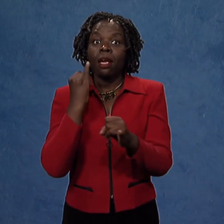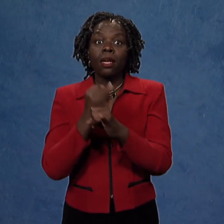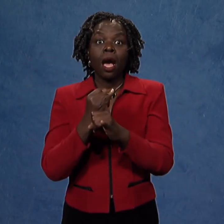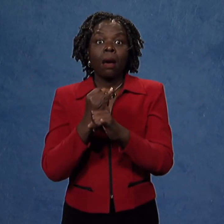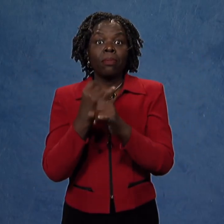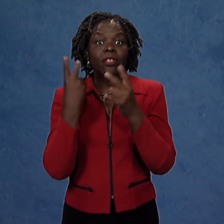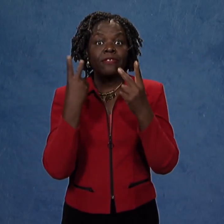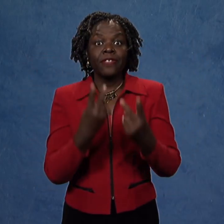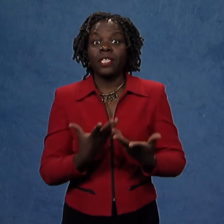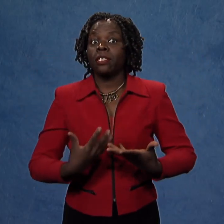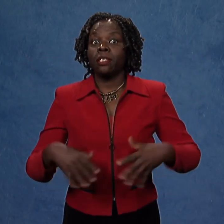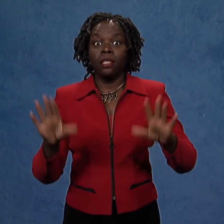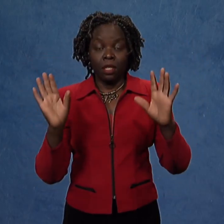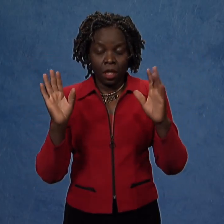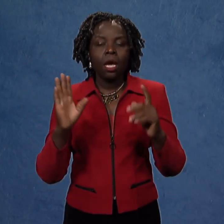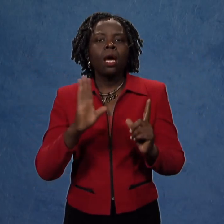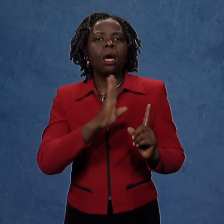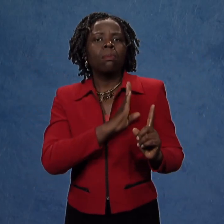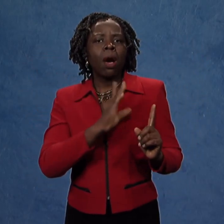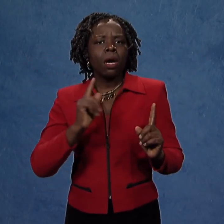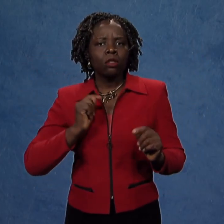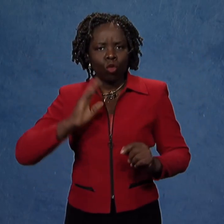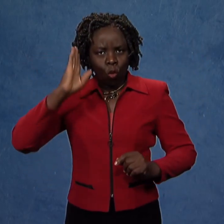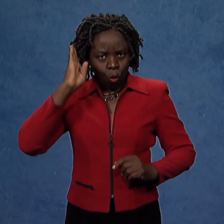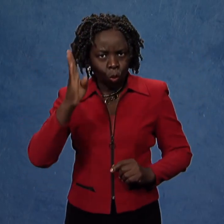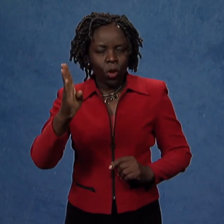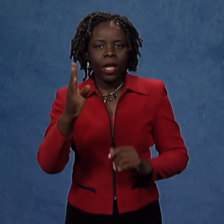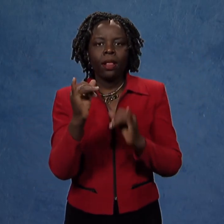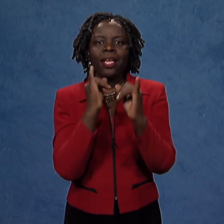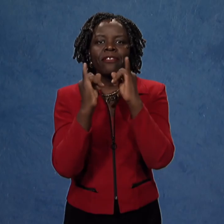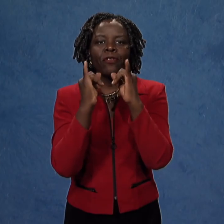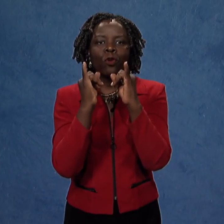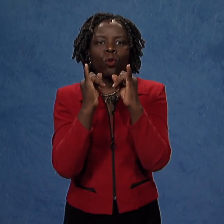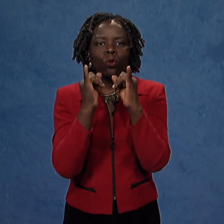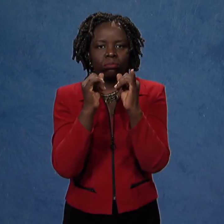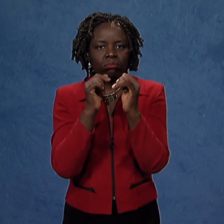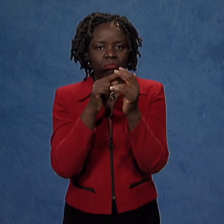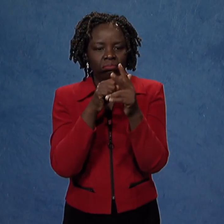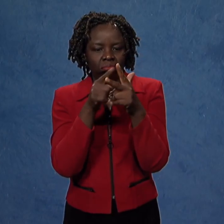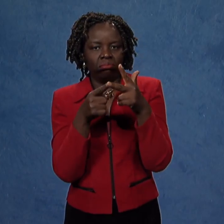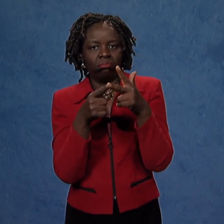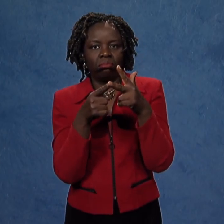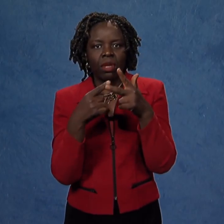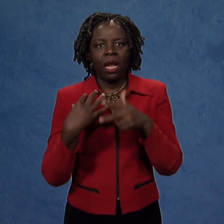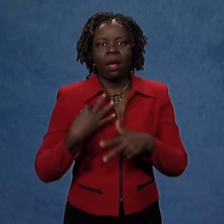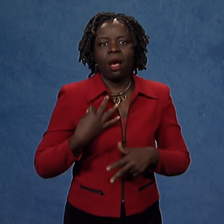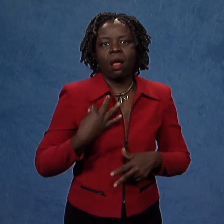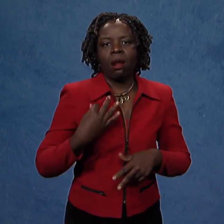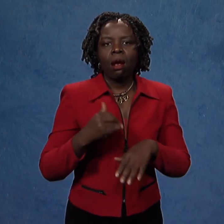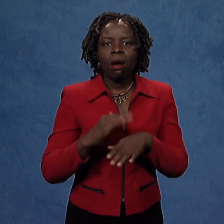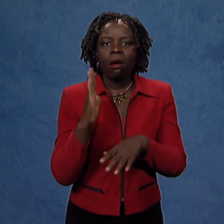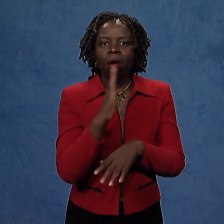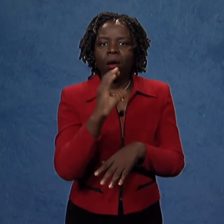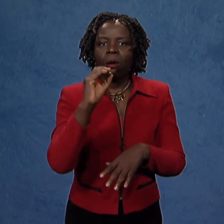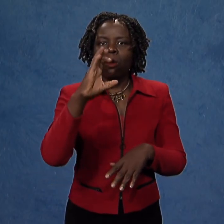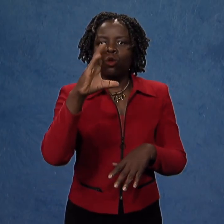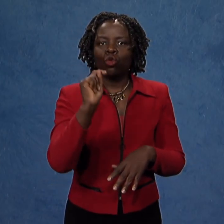After the campus visits are completed, the Board of Trustees will interview the candidates